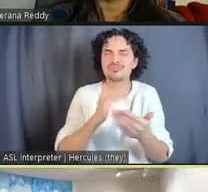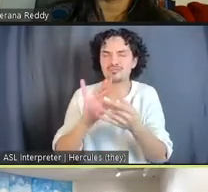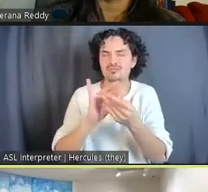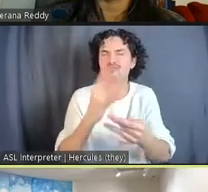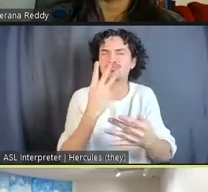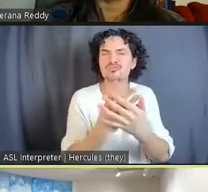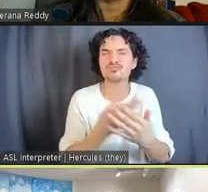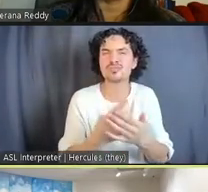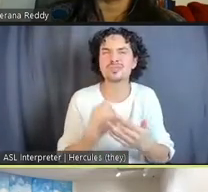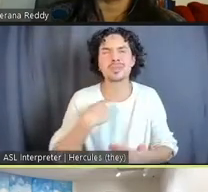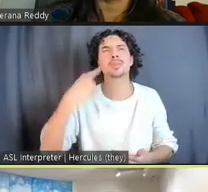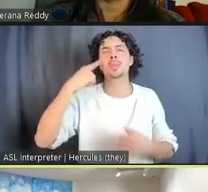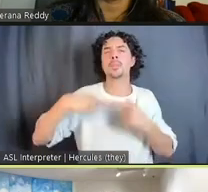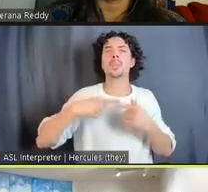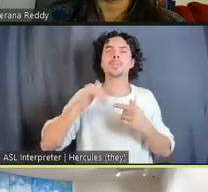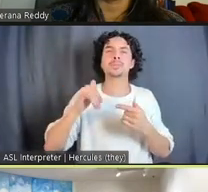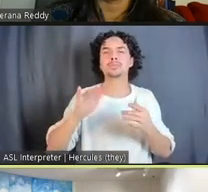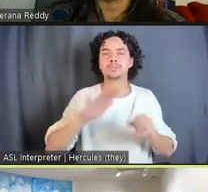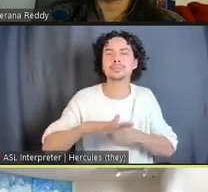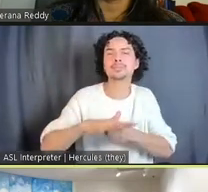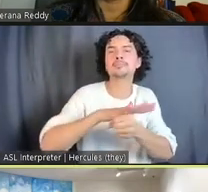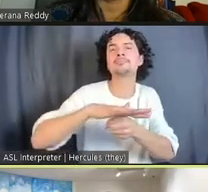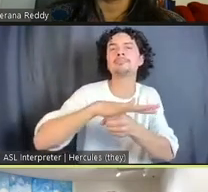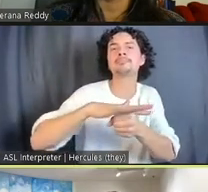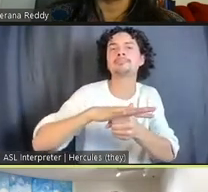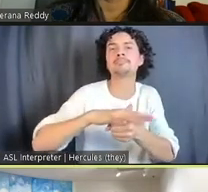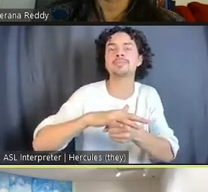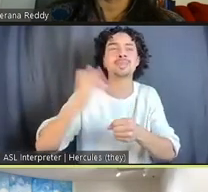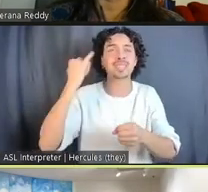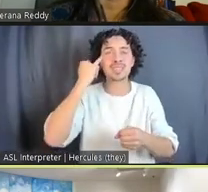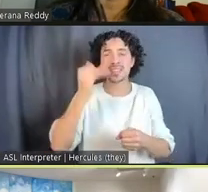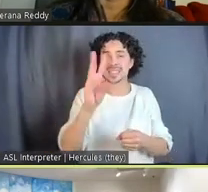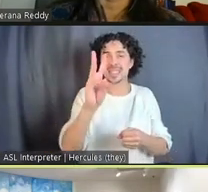the space, the actual constraints of being in a six-foot-by-nine cell, or